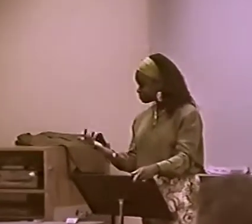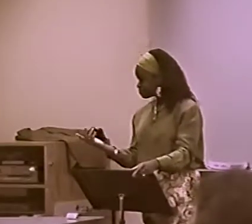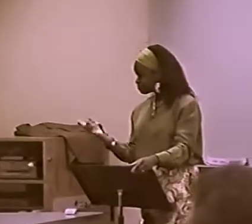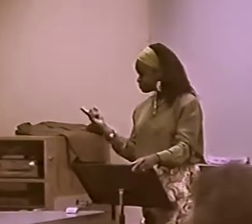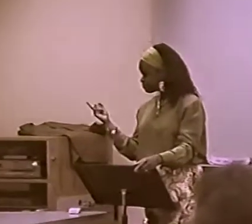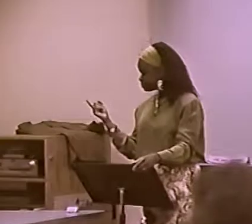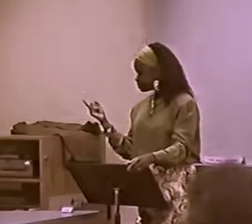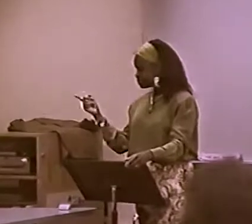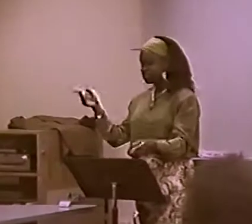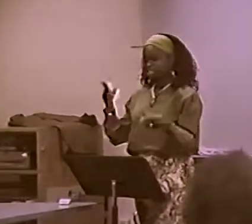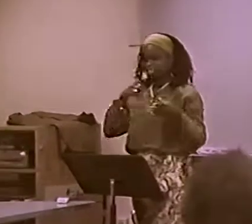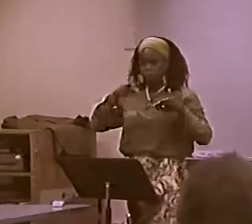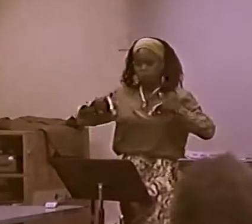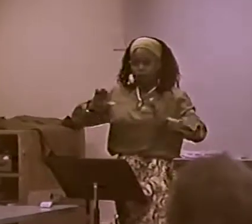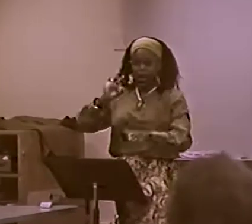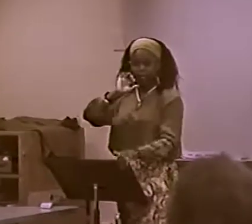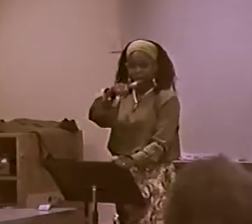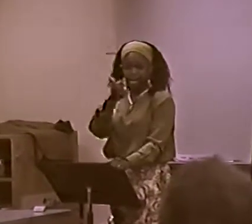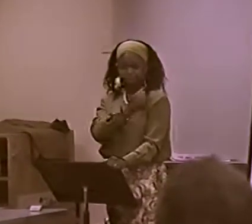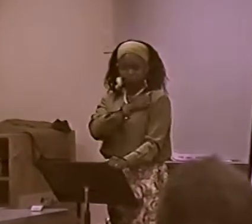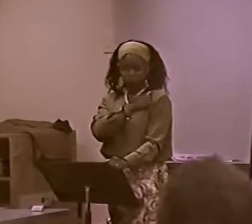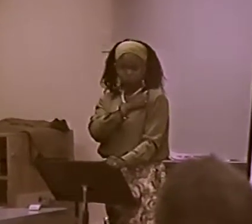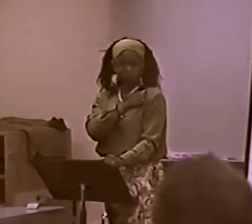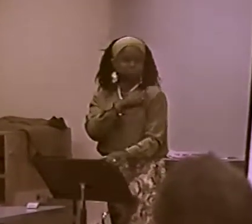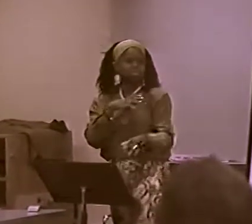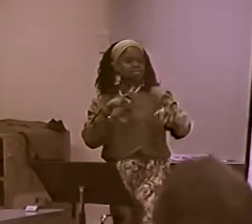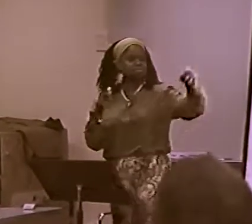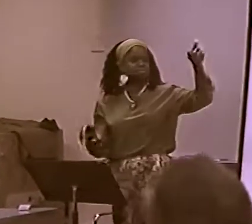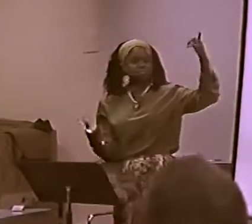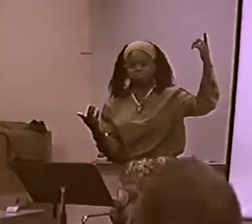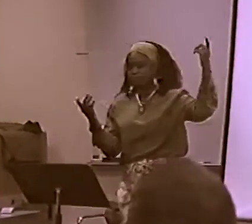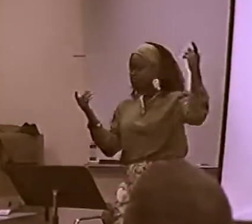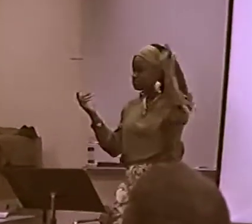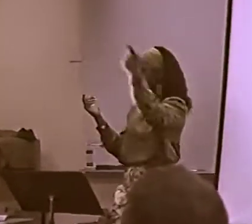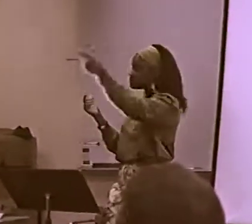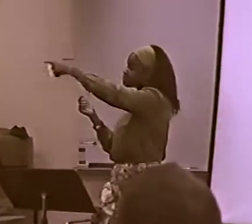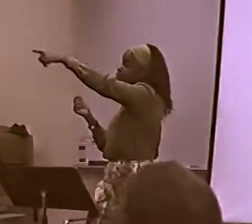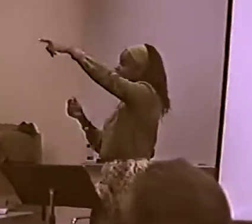ANYTHING ELSE? OH, WELL, YEAH, OK. ATTITUDE.